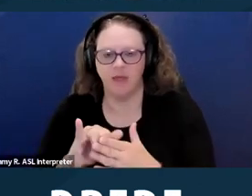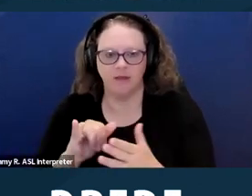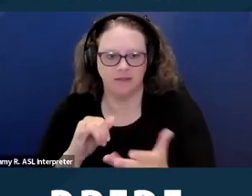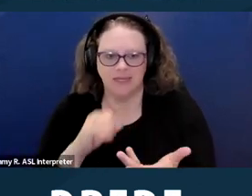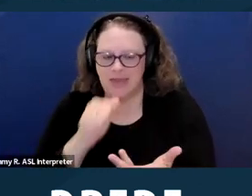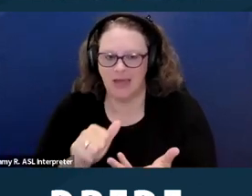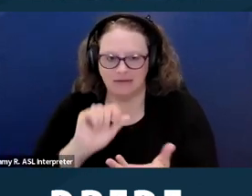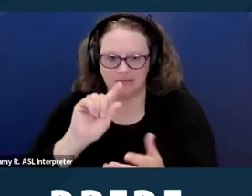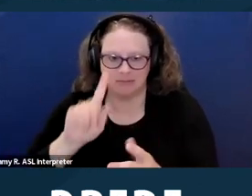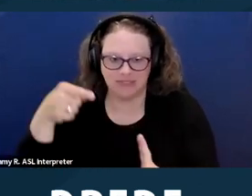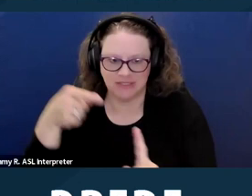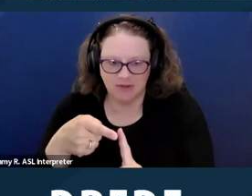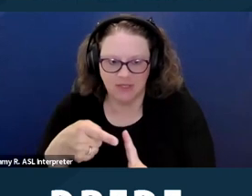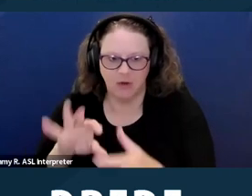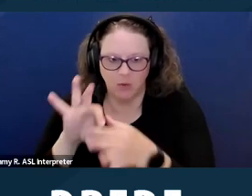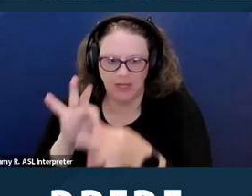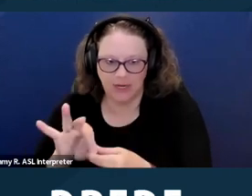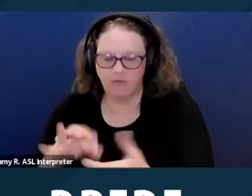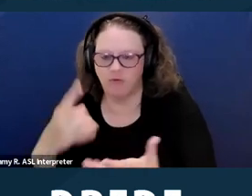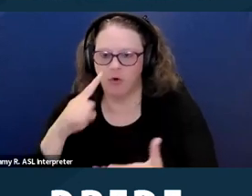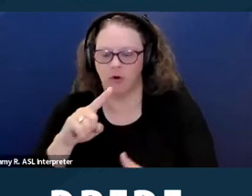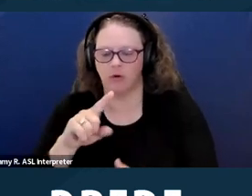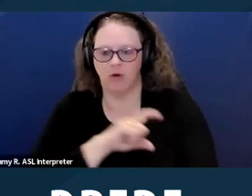And again, this is in codified in the California Code